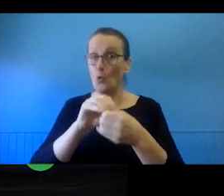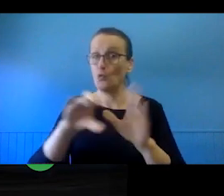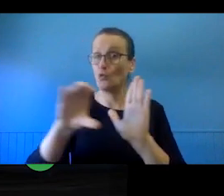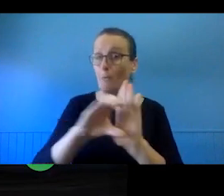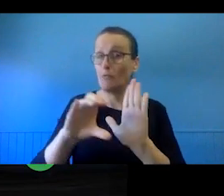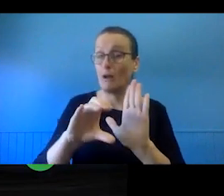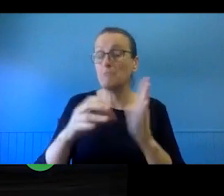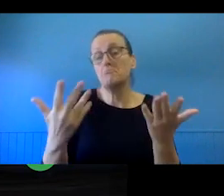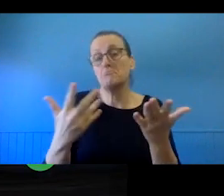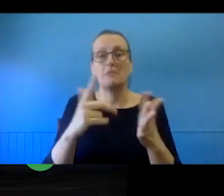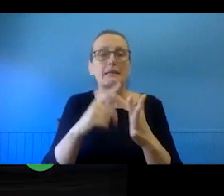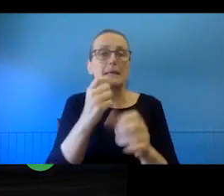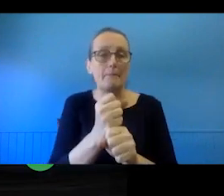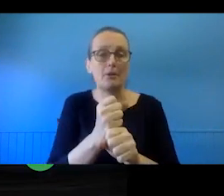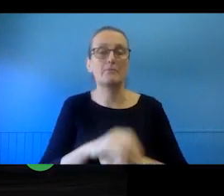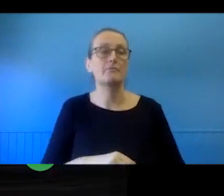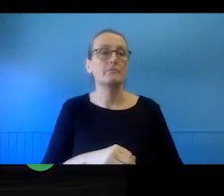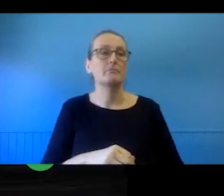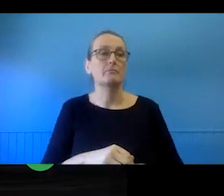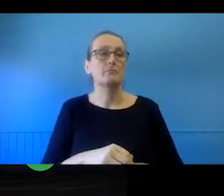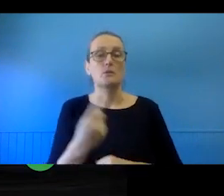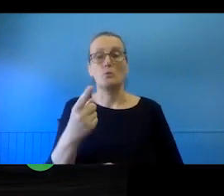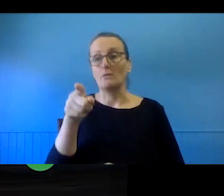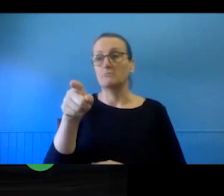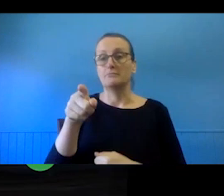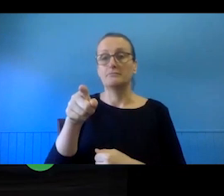be a situation where a publisher - you know, a book publisher has